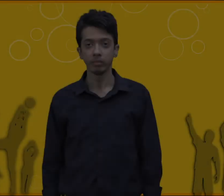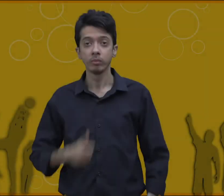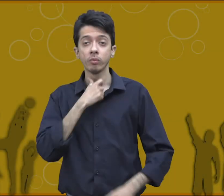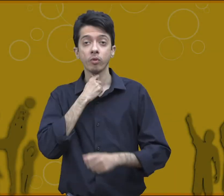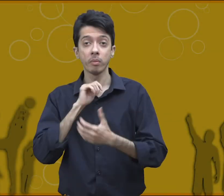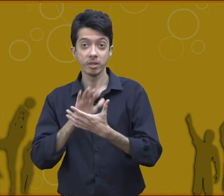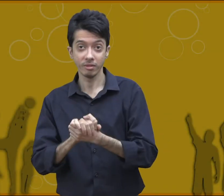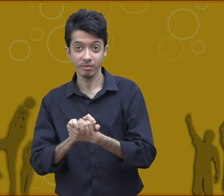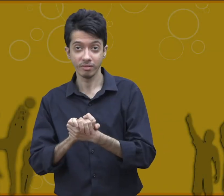commitment